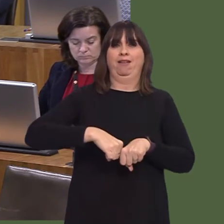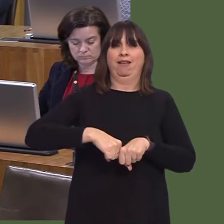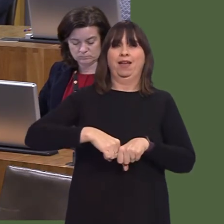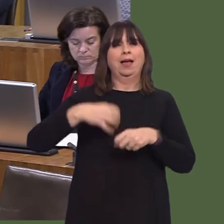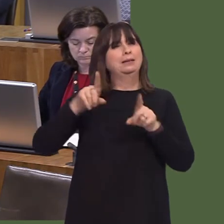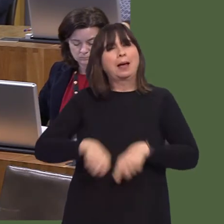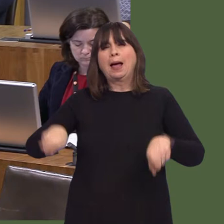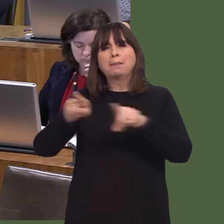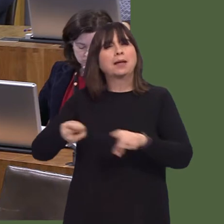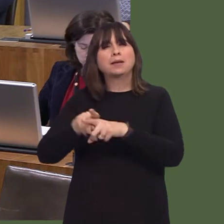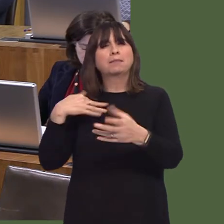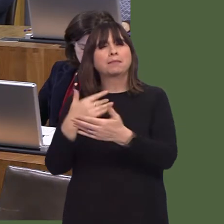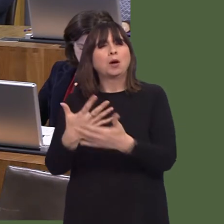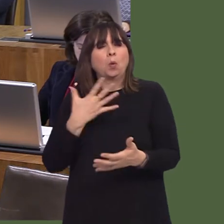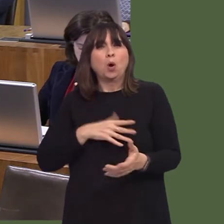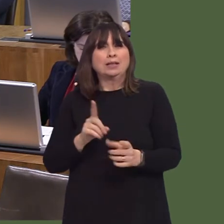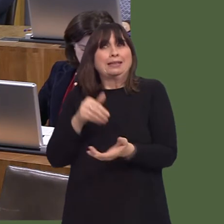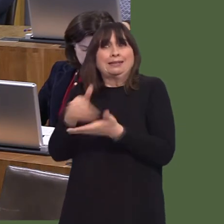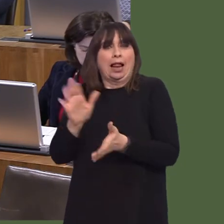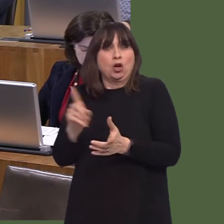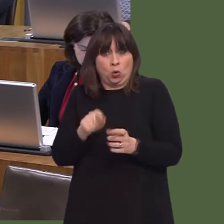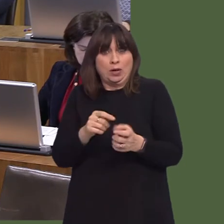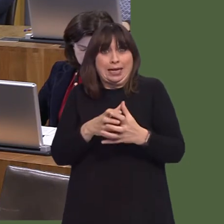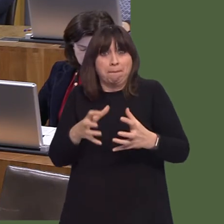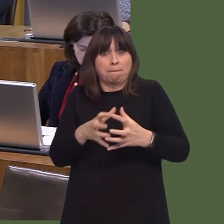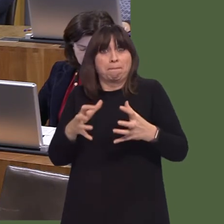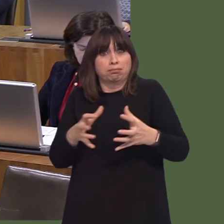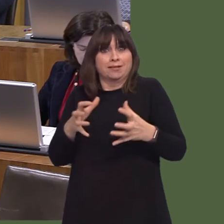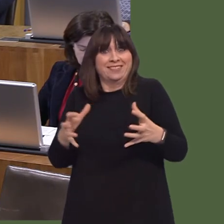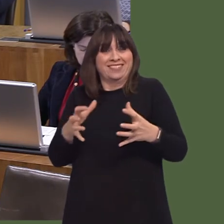considering, and I will ensure that the Minister will communicate with her in order to see